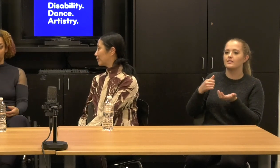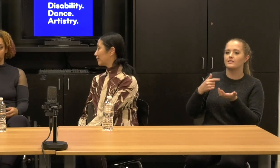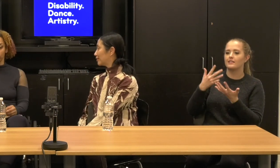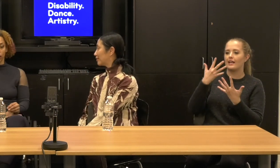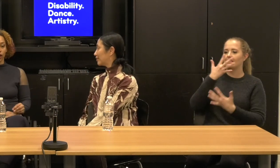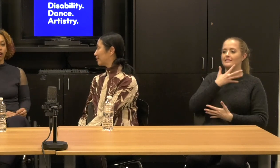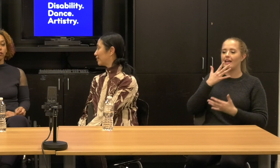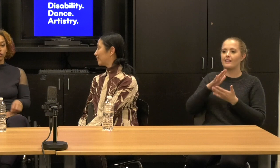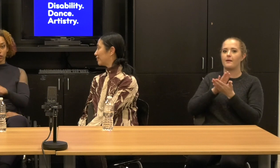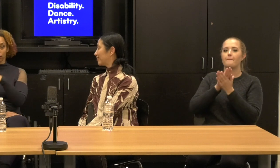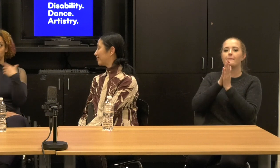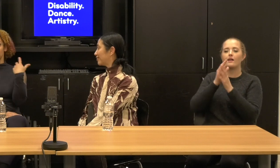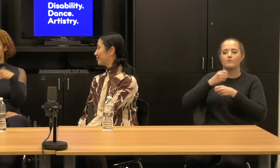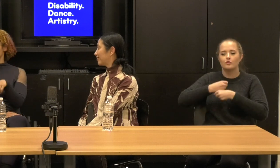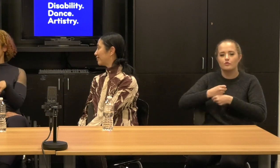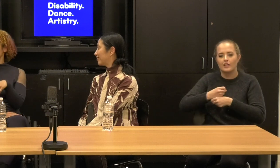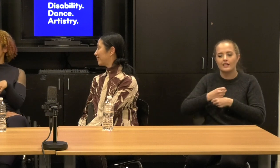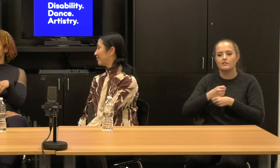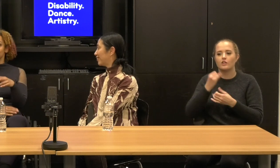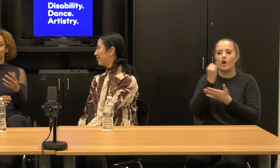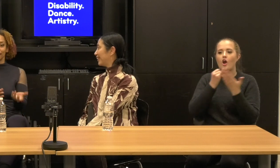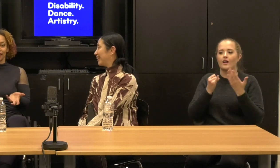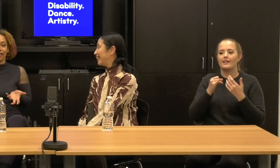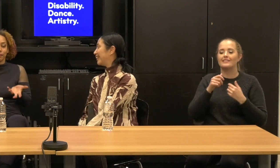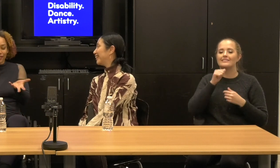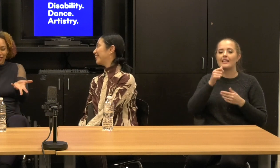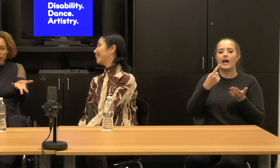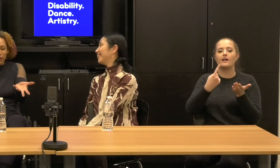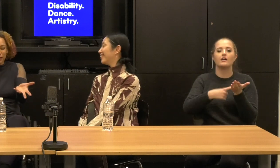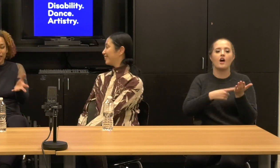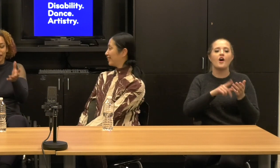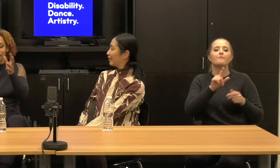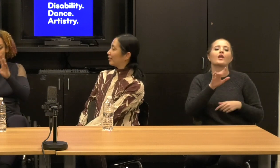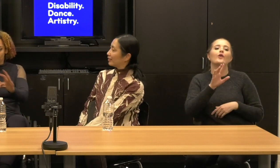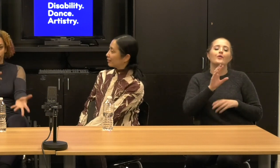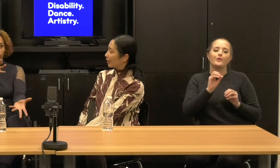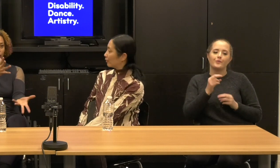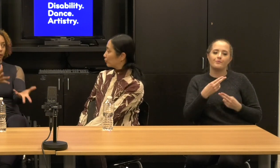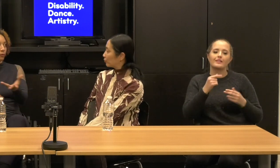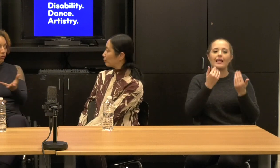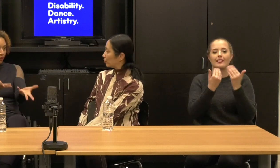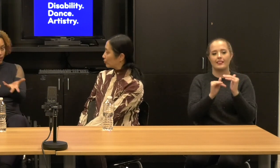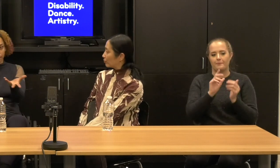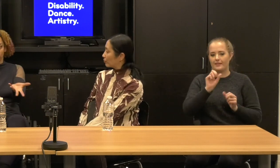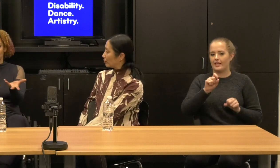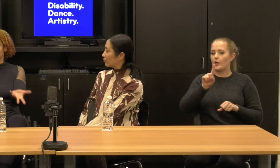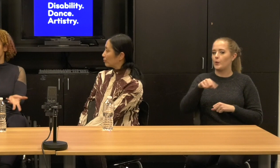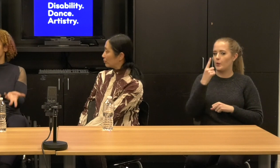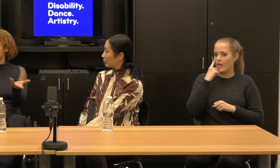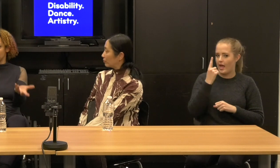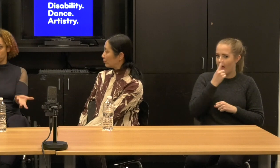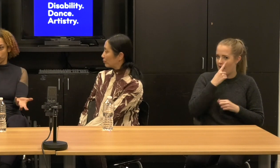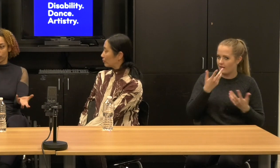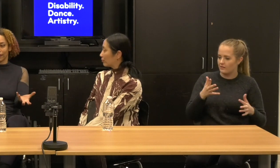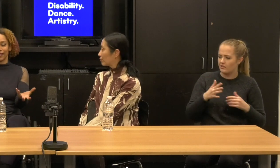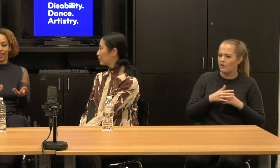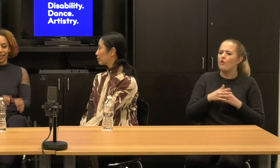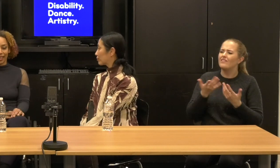about, Oh yes, you can only do the ipad. Do you know what I mean? Shifts the way in which we think about generating, creating work.